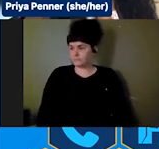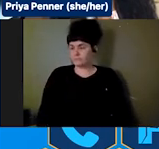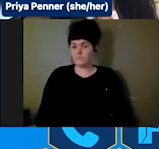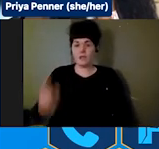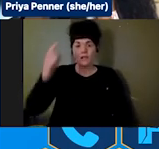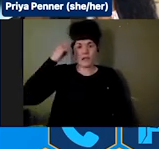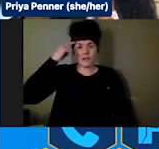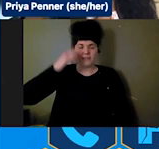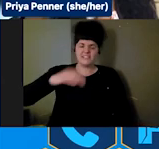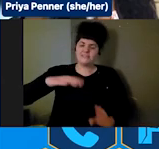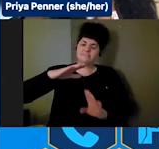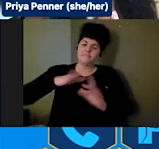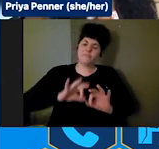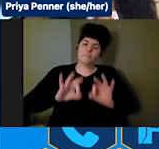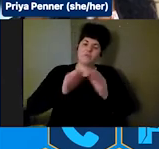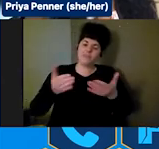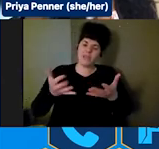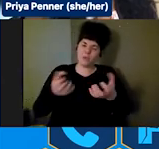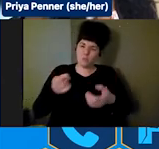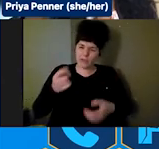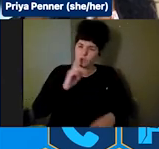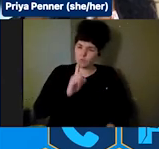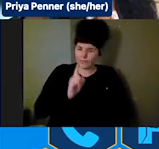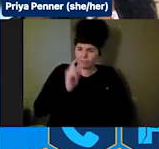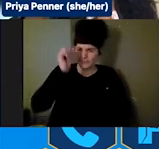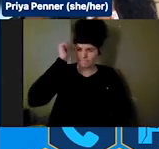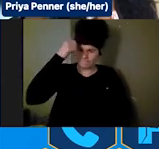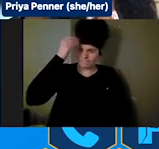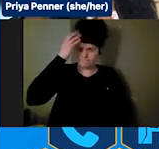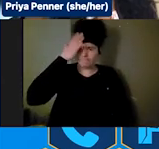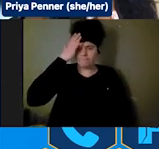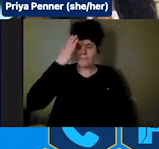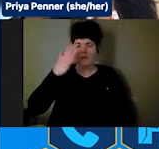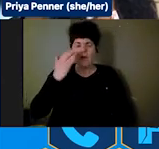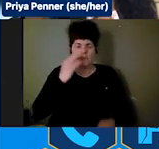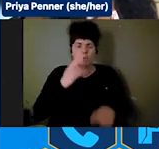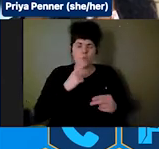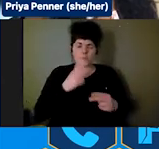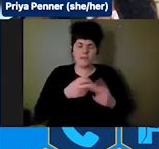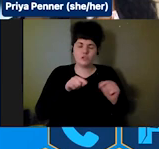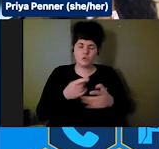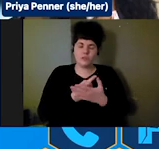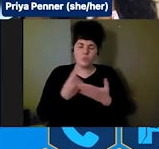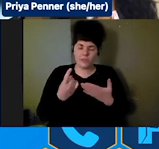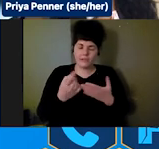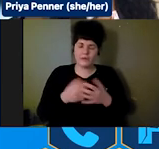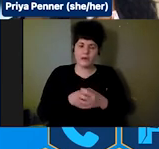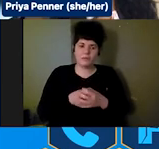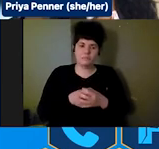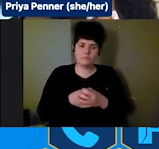takeaway we would like to share with you all -- I know this has been mentioned throughout the week and is really important throughout --